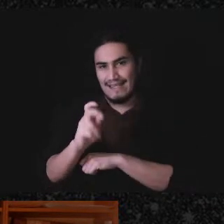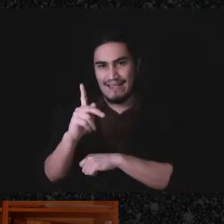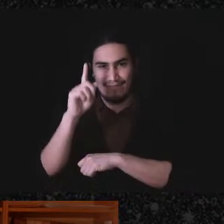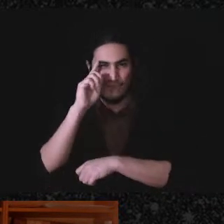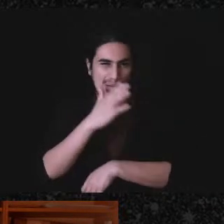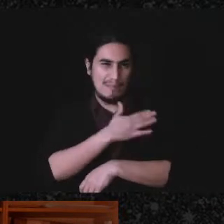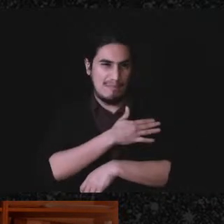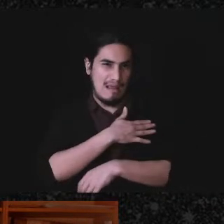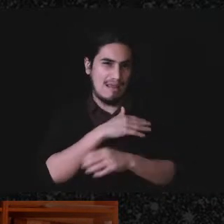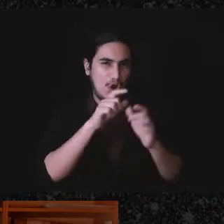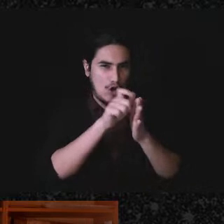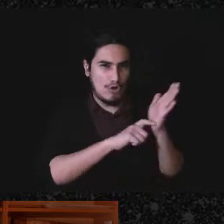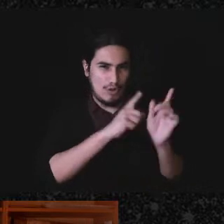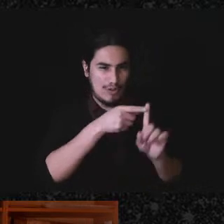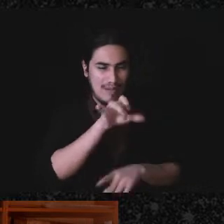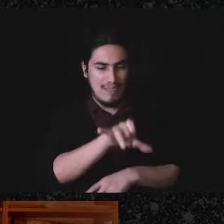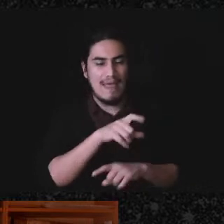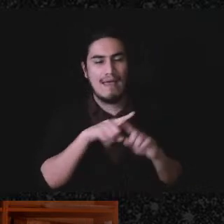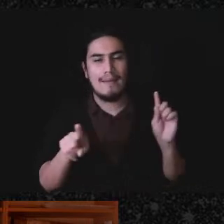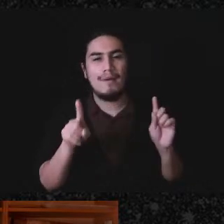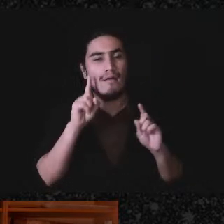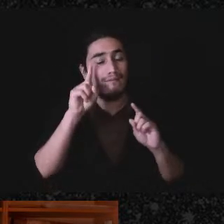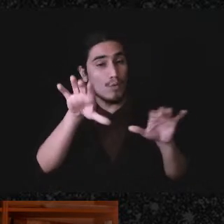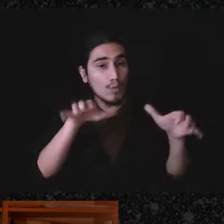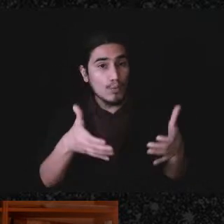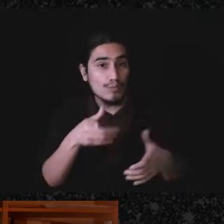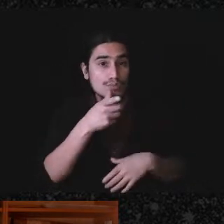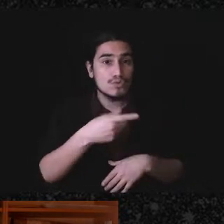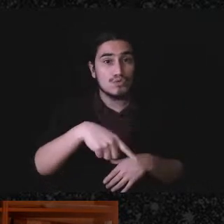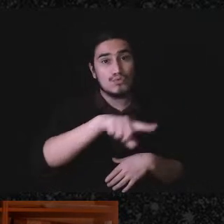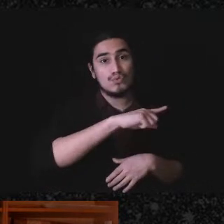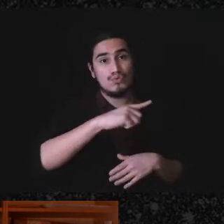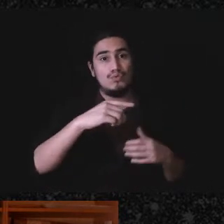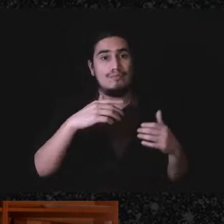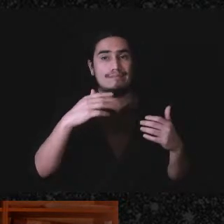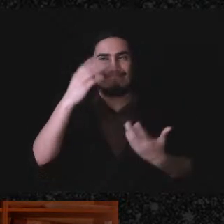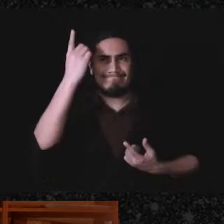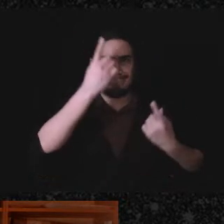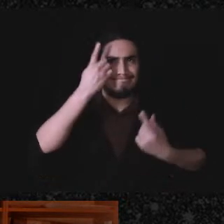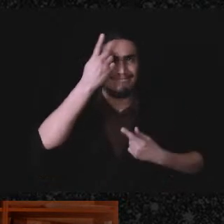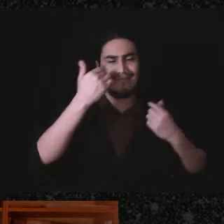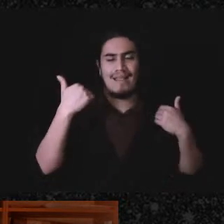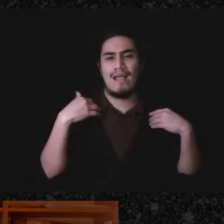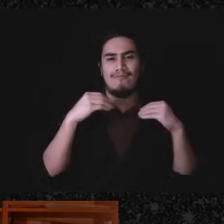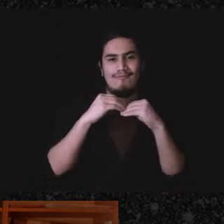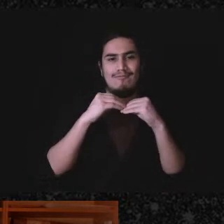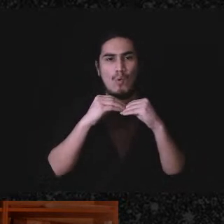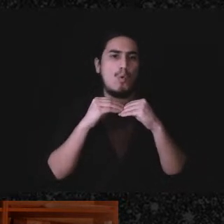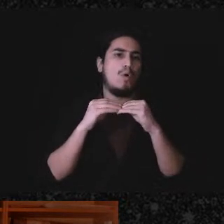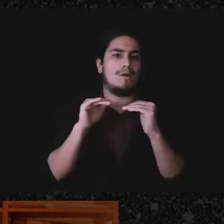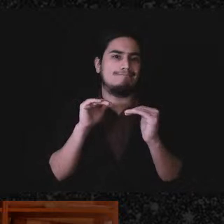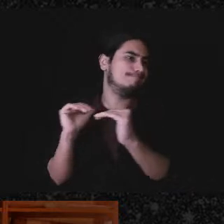But for groups that are thinking about how to make more horizontal groups within the context